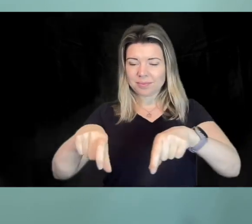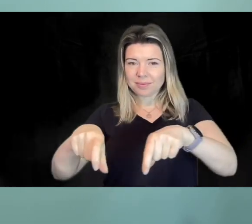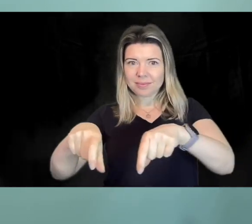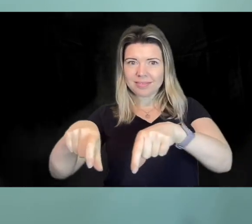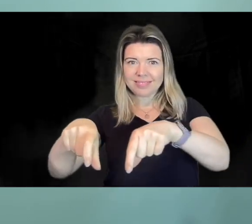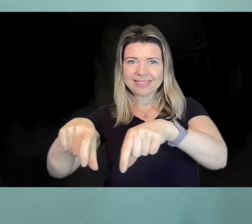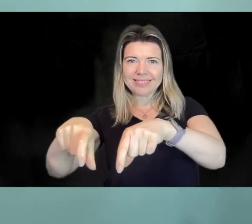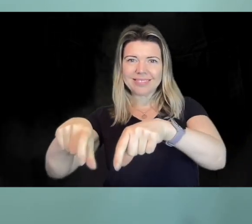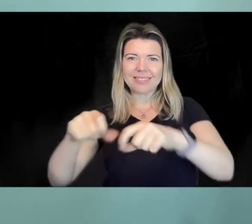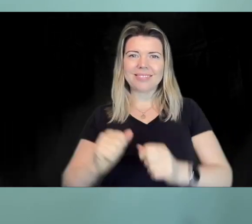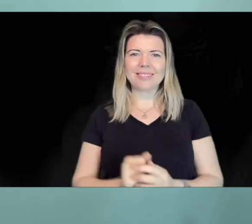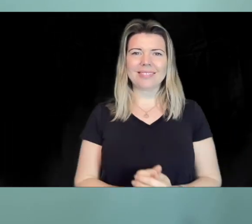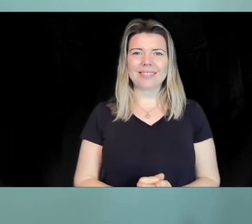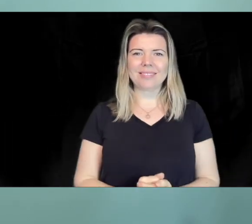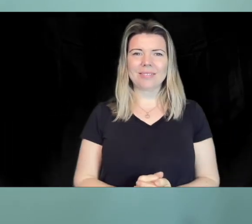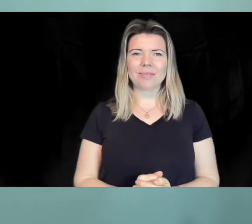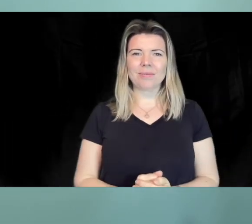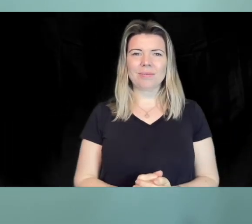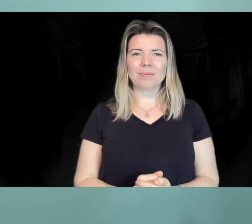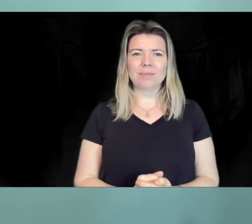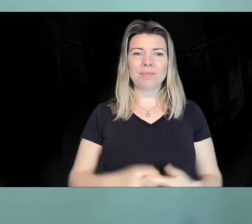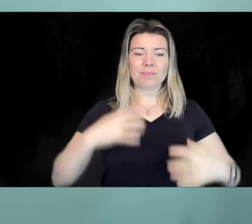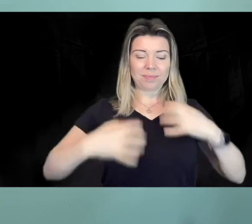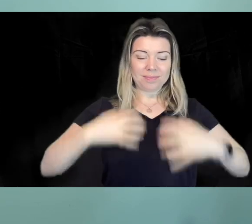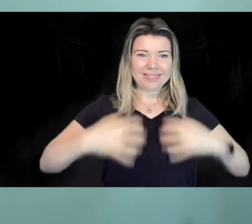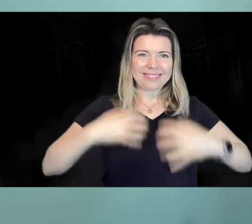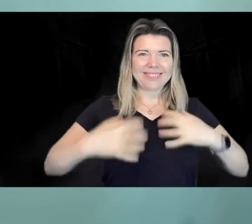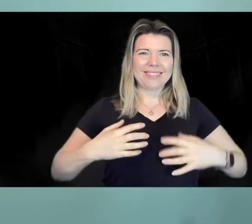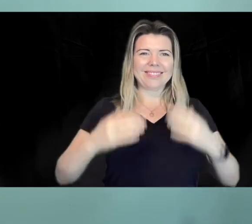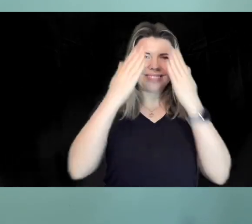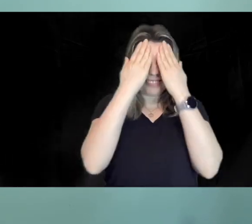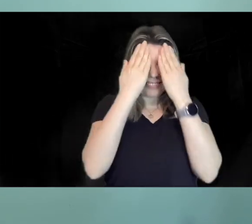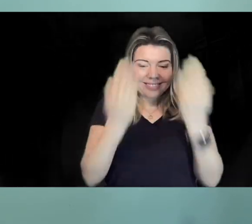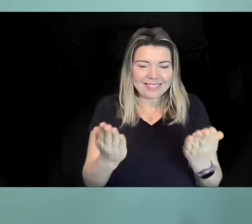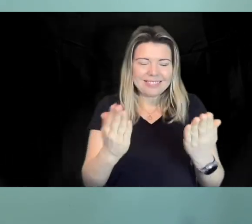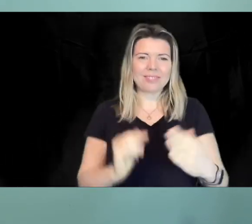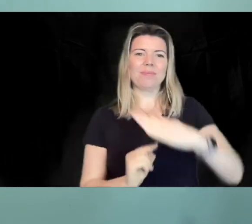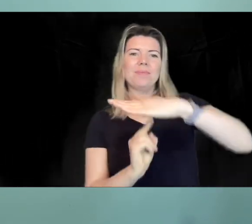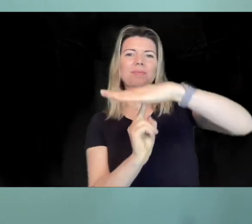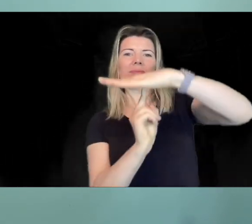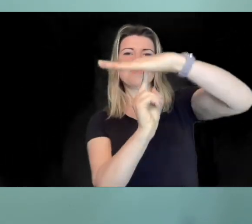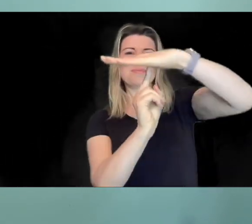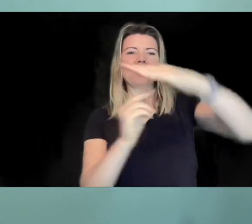Bertha Park have progressed significantly and I'm excited to share several key developments